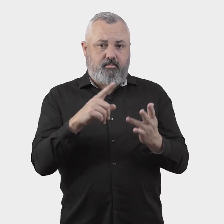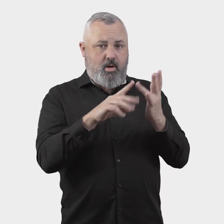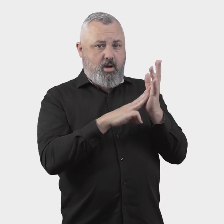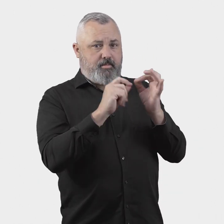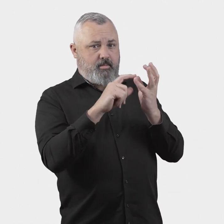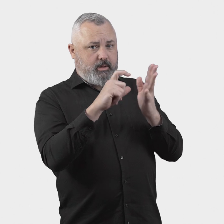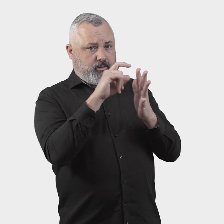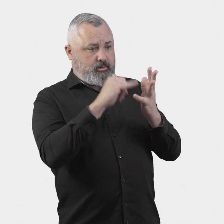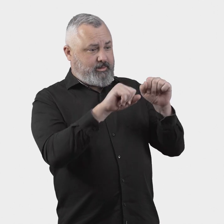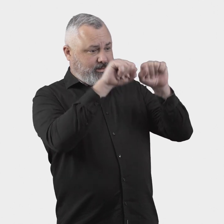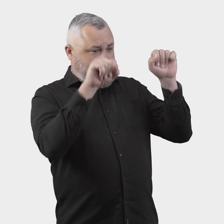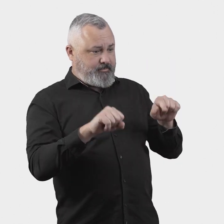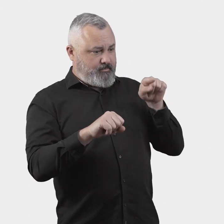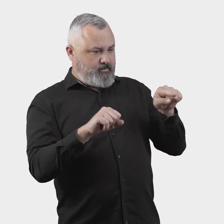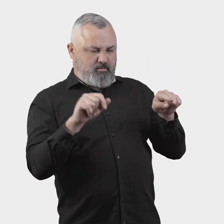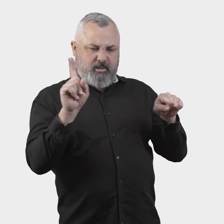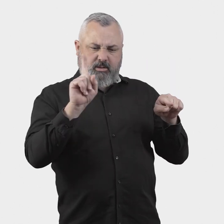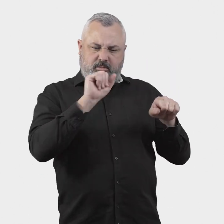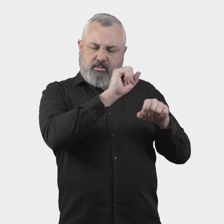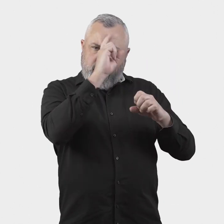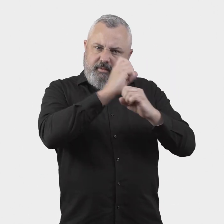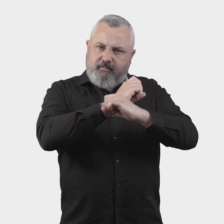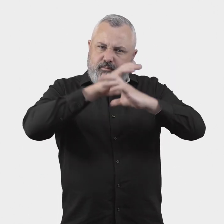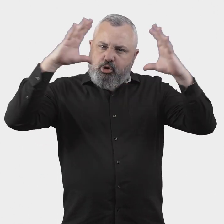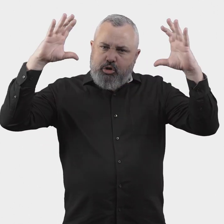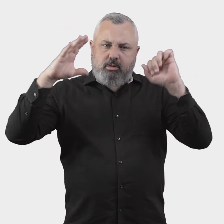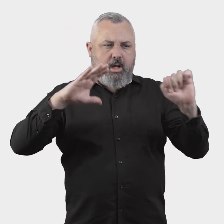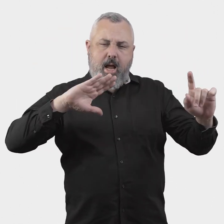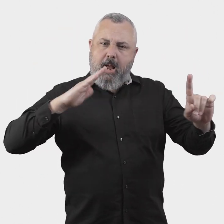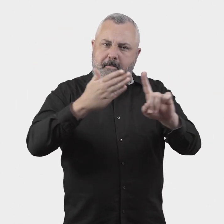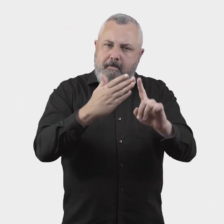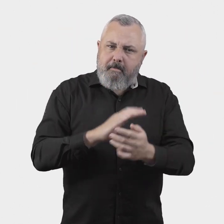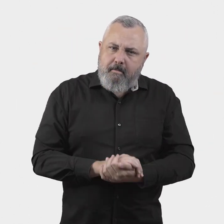the objectives of the ombuds scheme